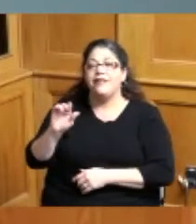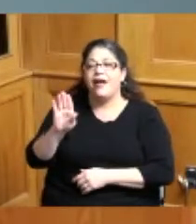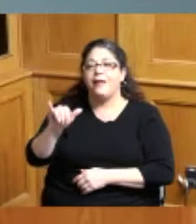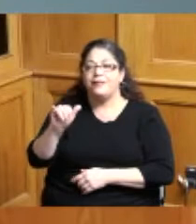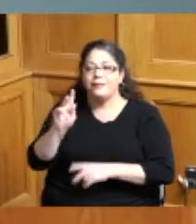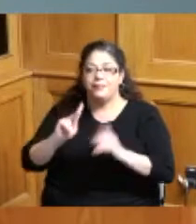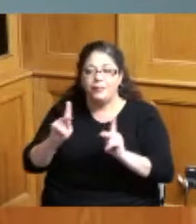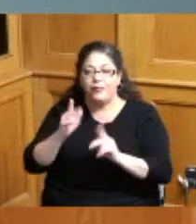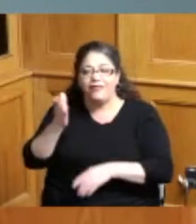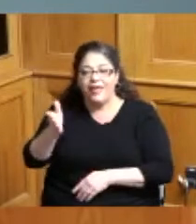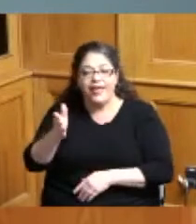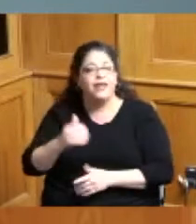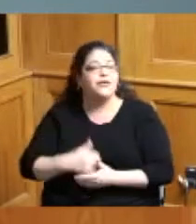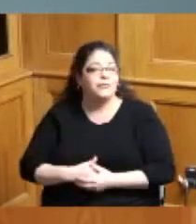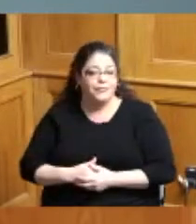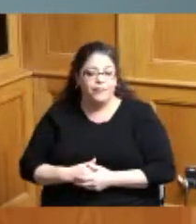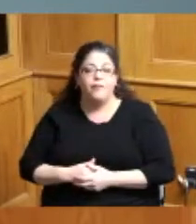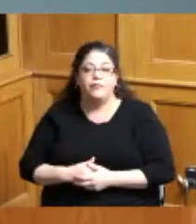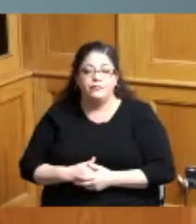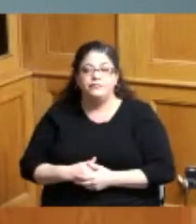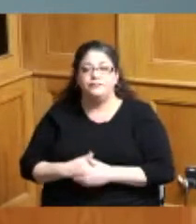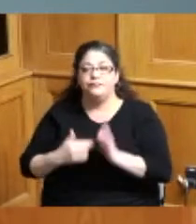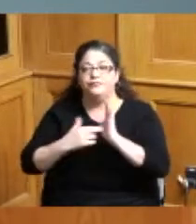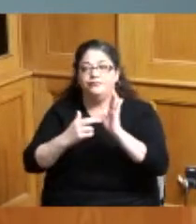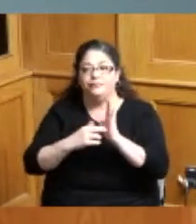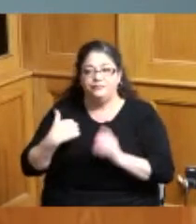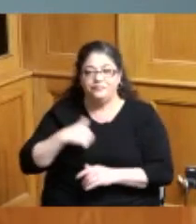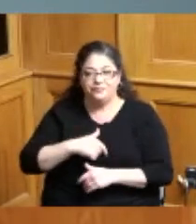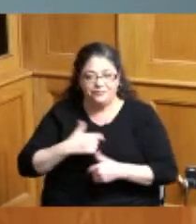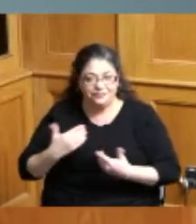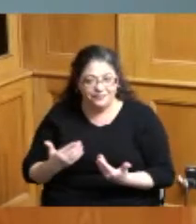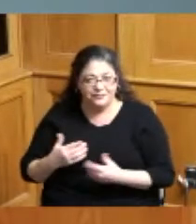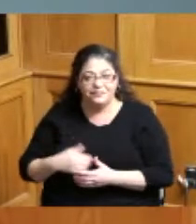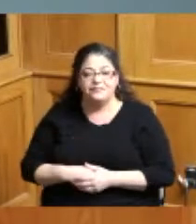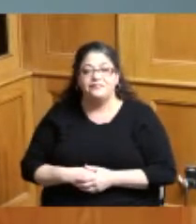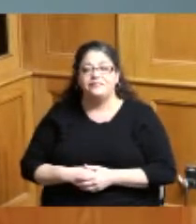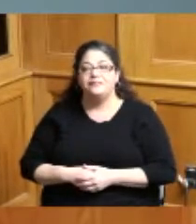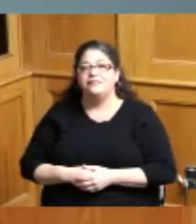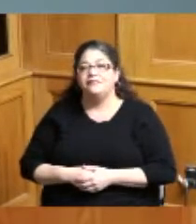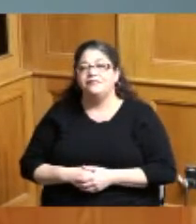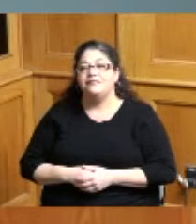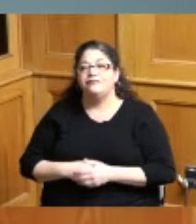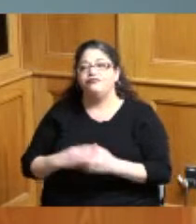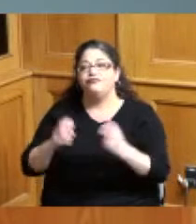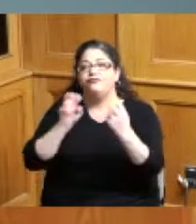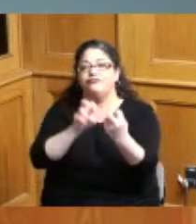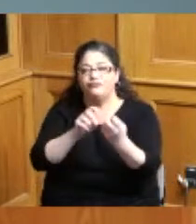and they represent Hamilton County we were meeting with them to talk about what we're doing and also